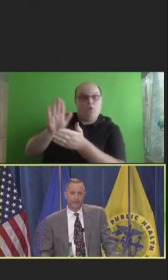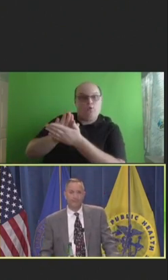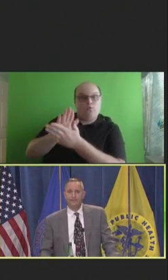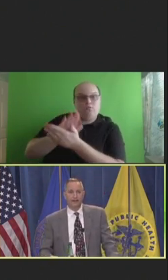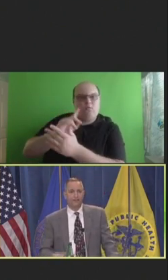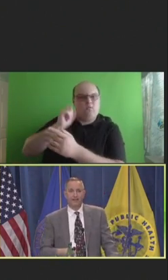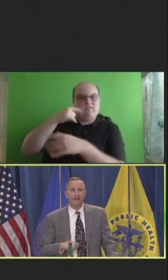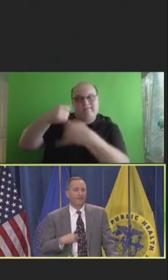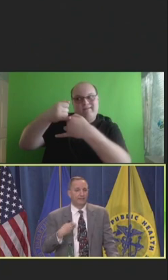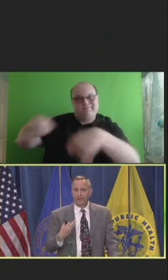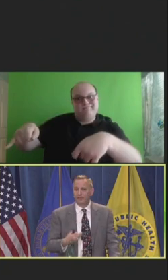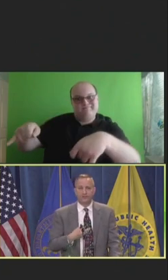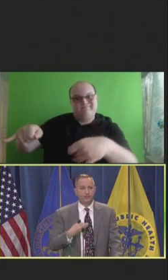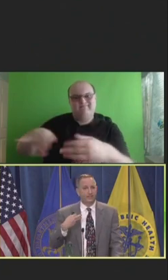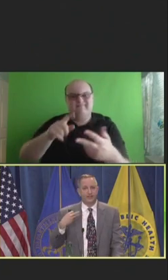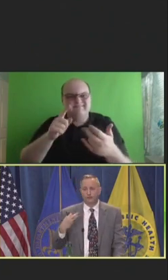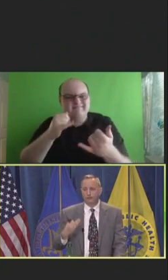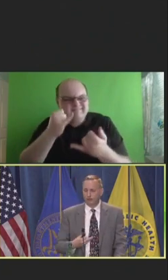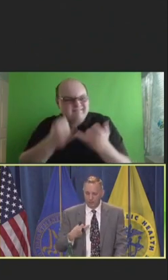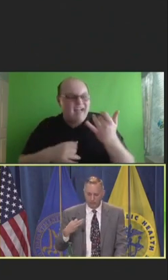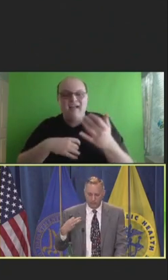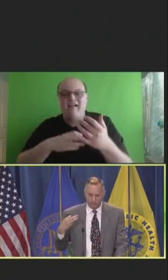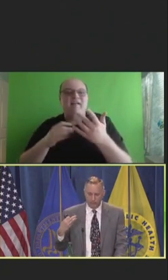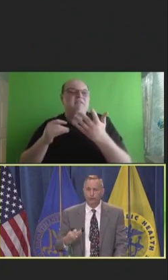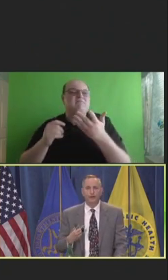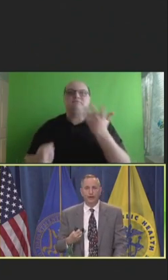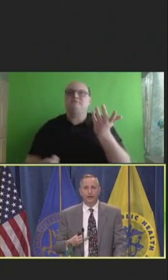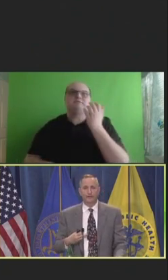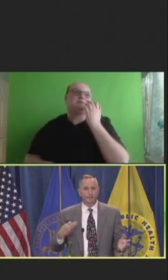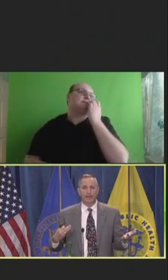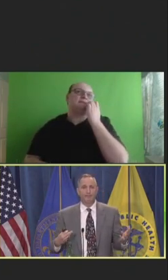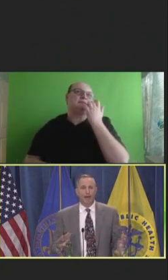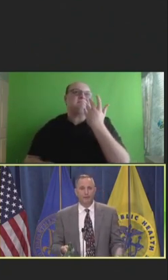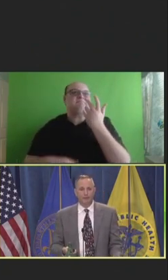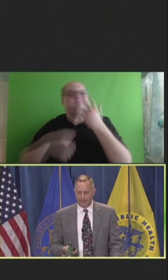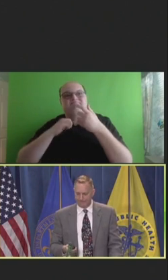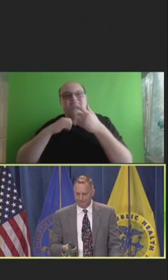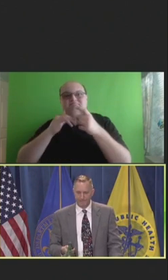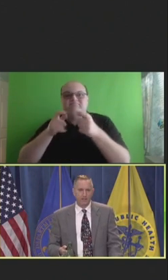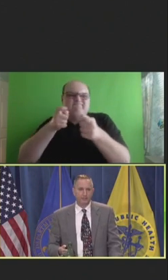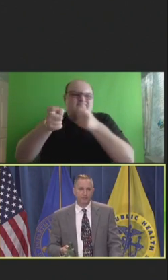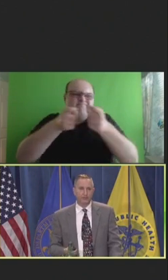And finally, the ability just to control narrative and get power from it.